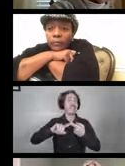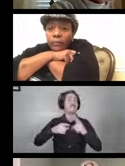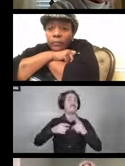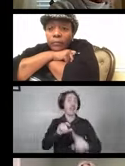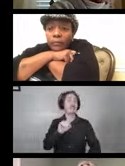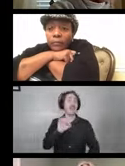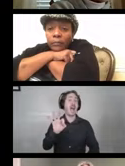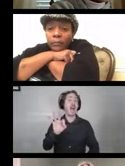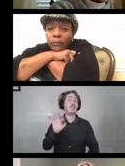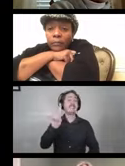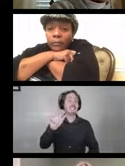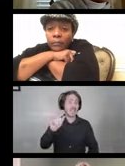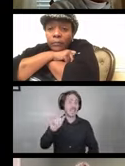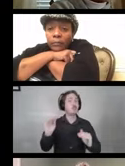and Children and so many others on.